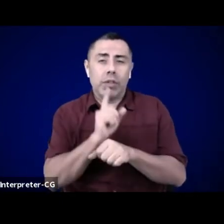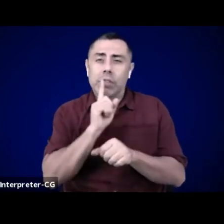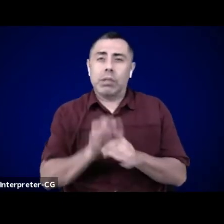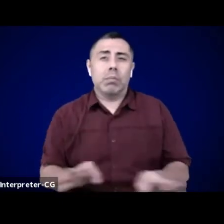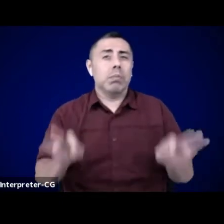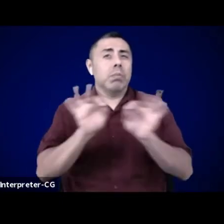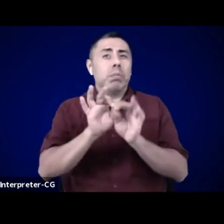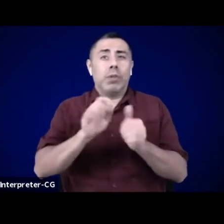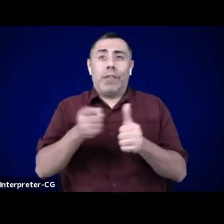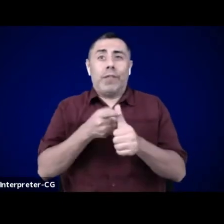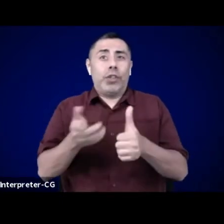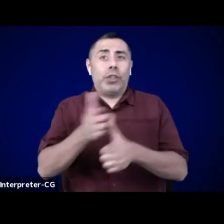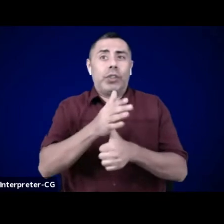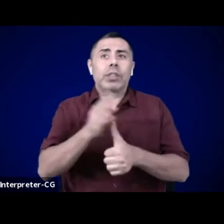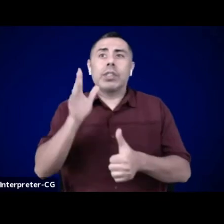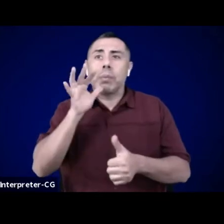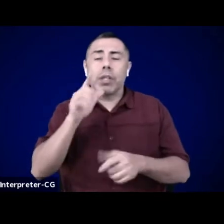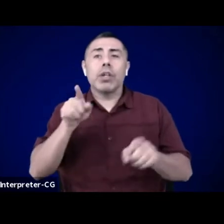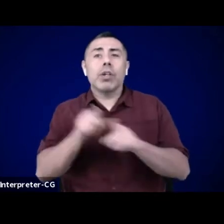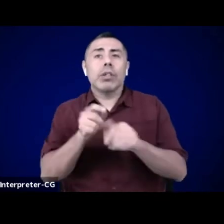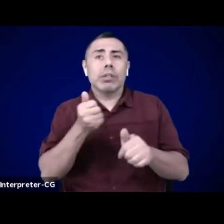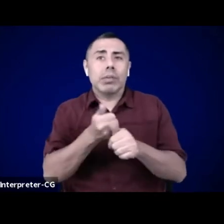and let your body move because it feels amazing.